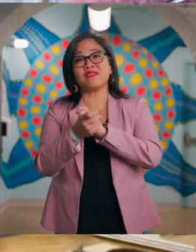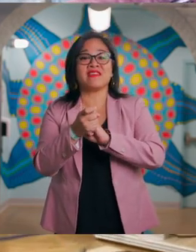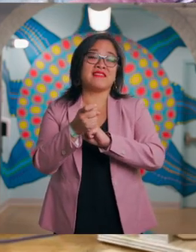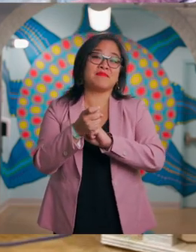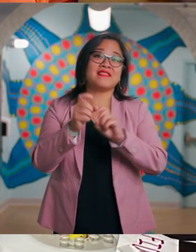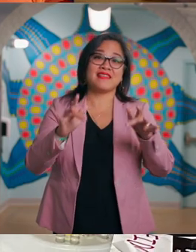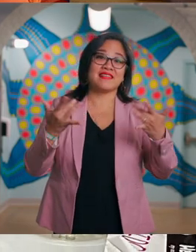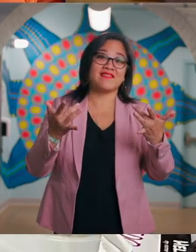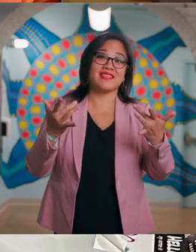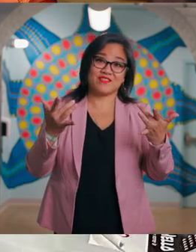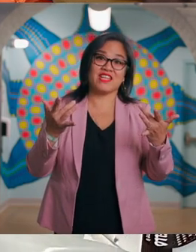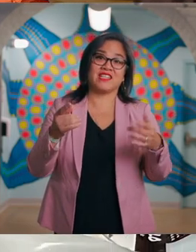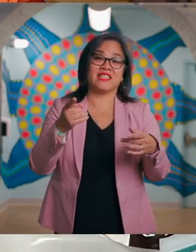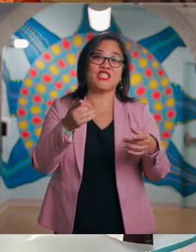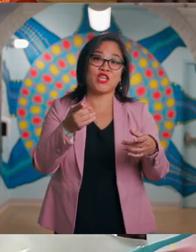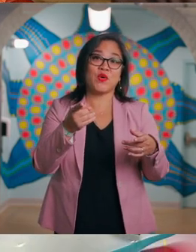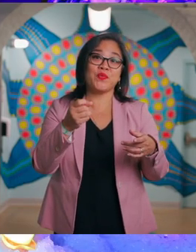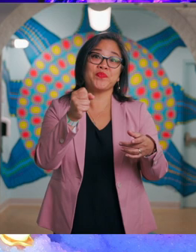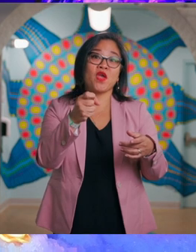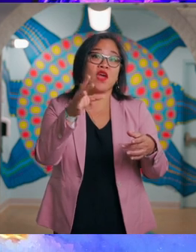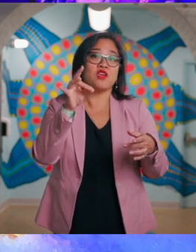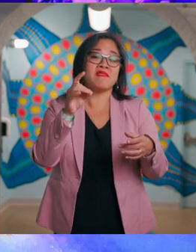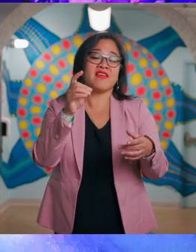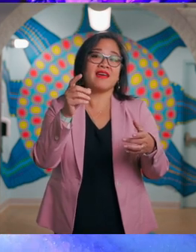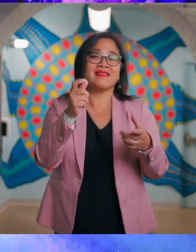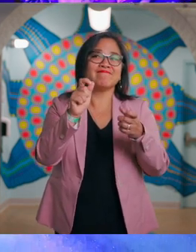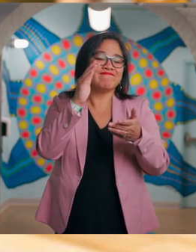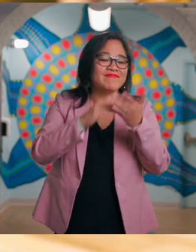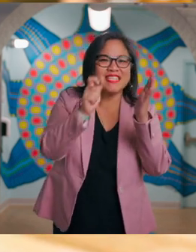activities regularly so you may find some details are different when you get here.